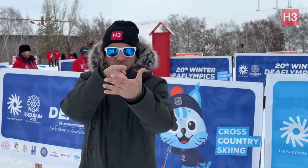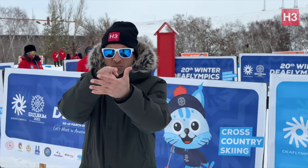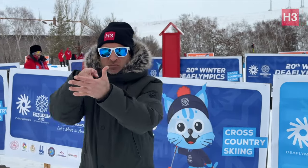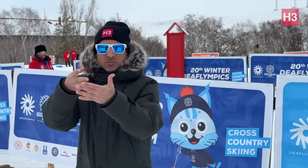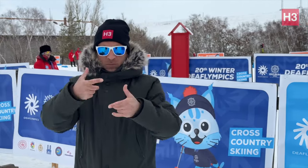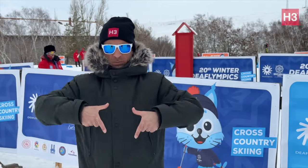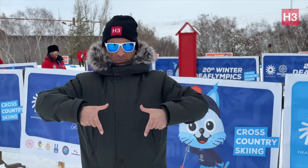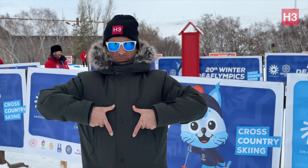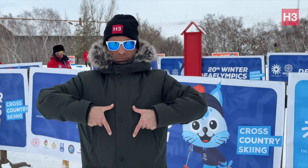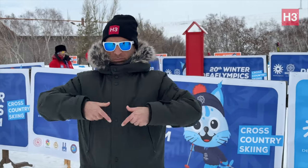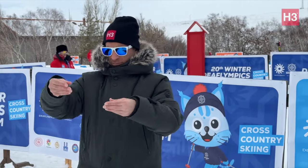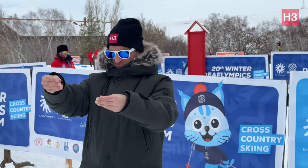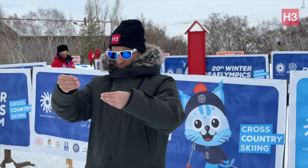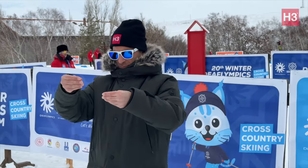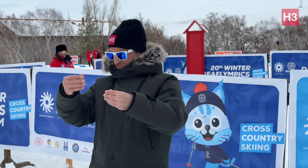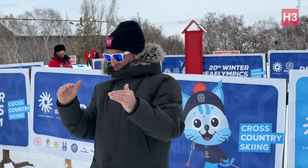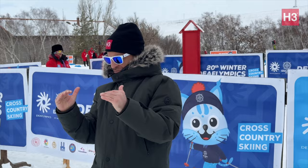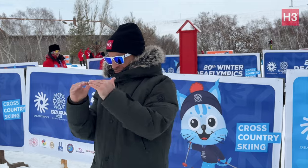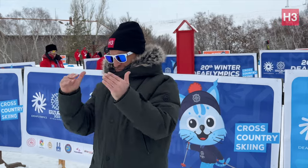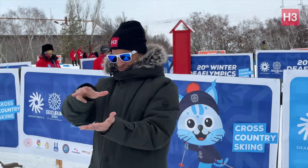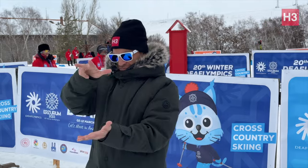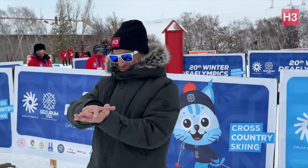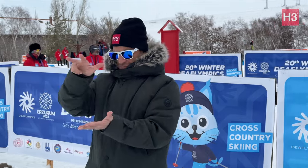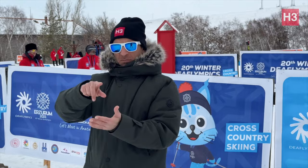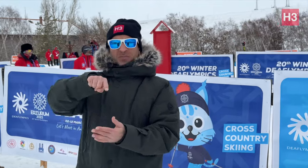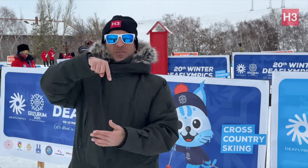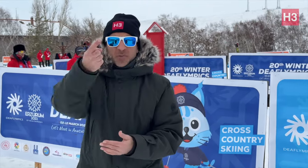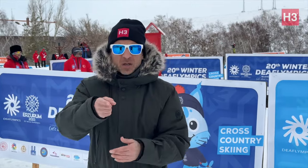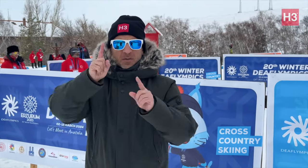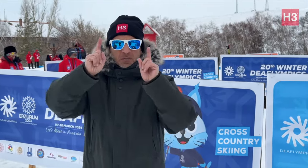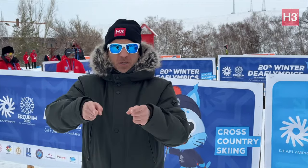check the athletes' race bibs to verify and proceed to check